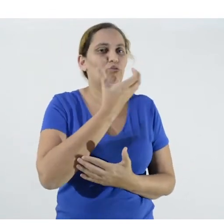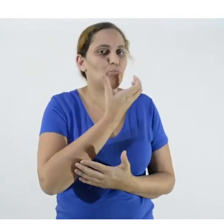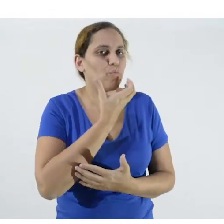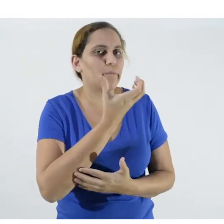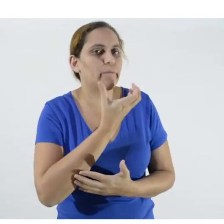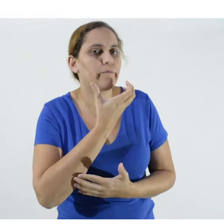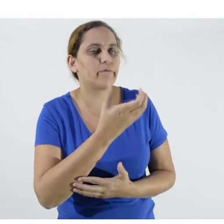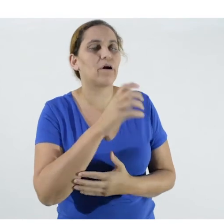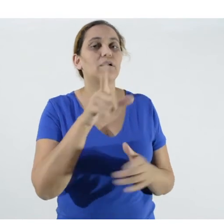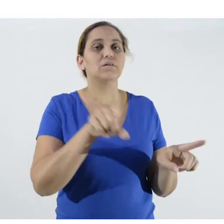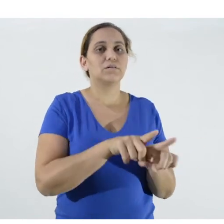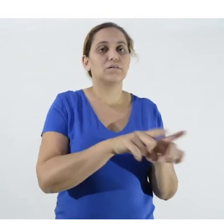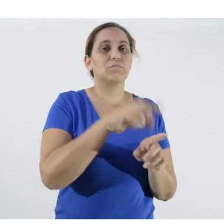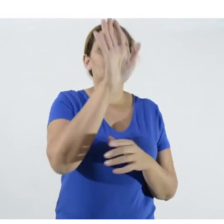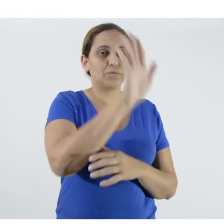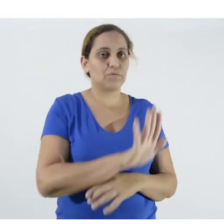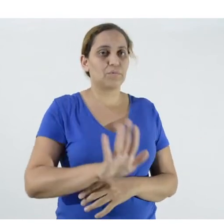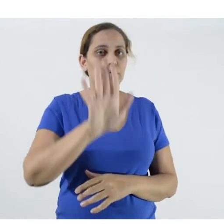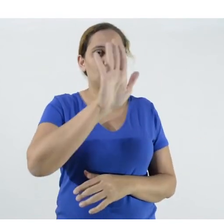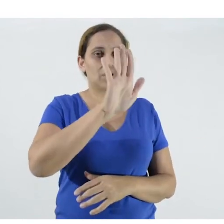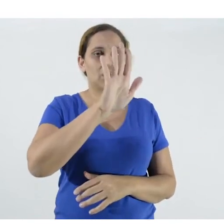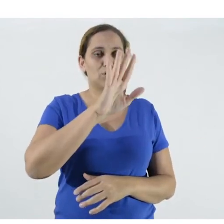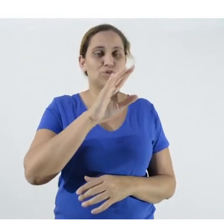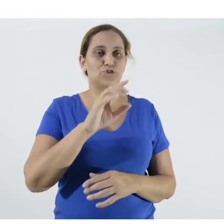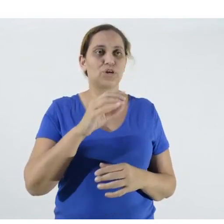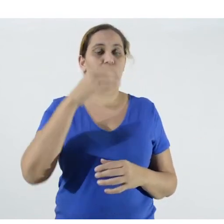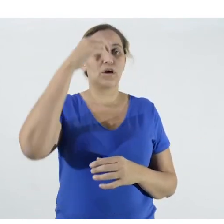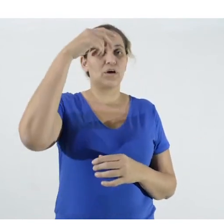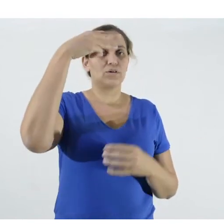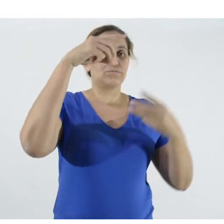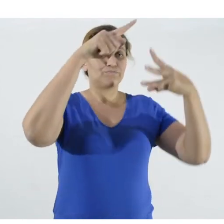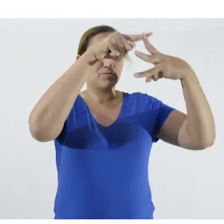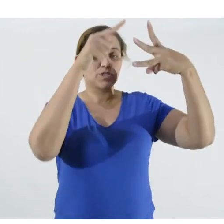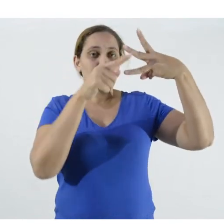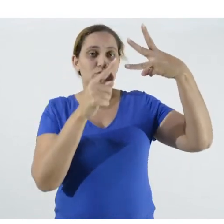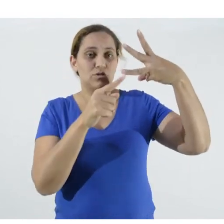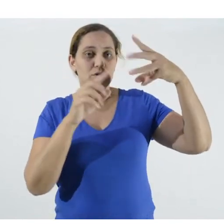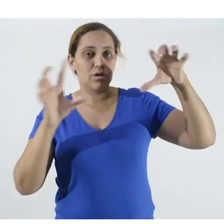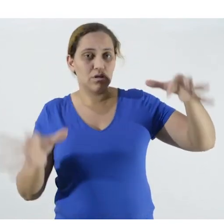and the infographic related to that voice message. We can also use